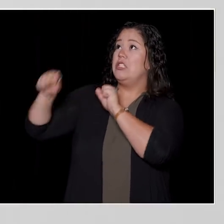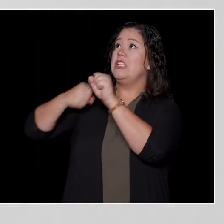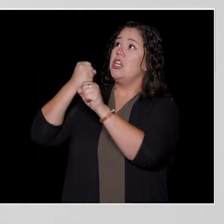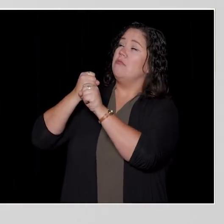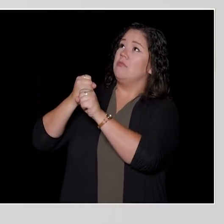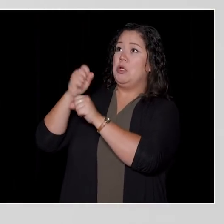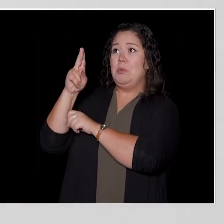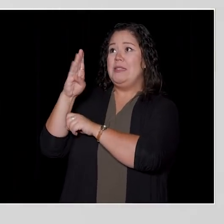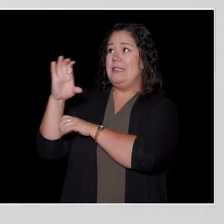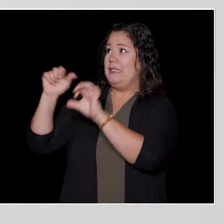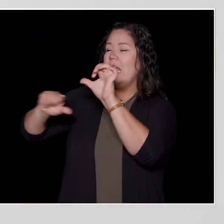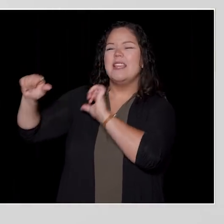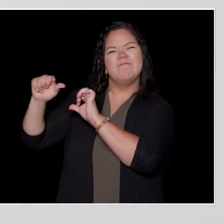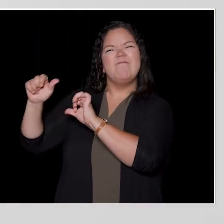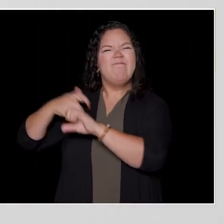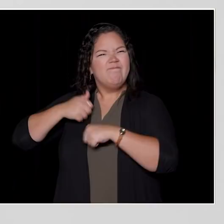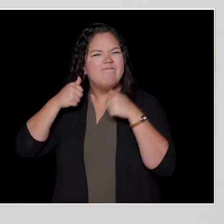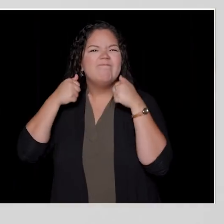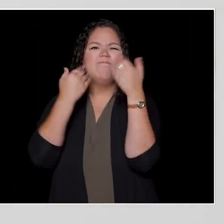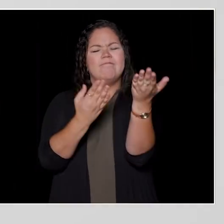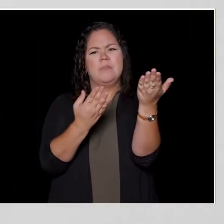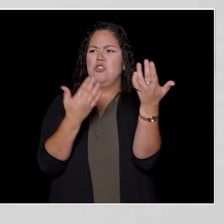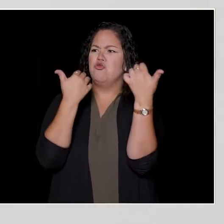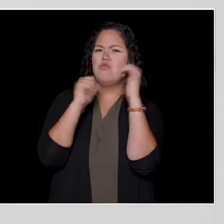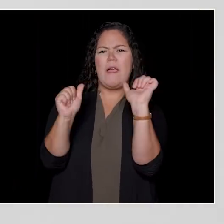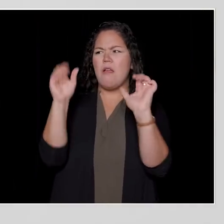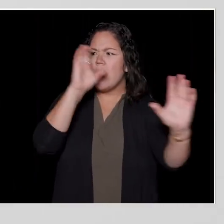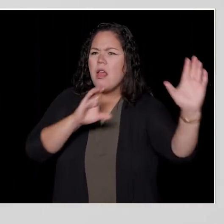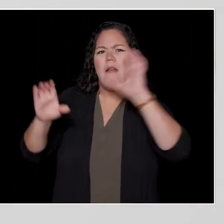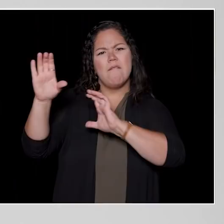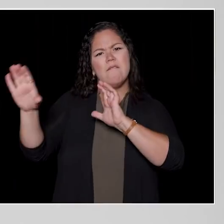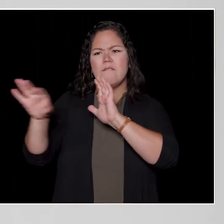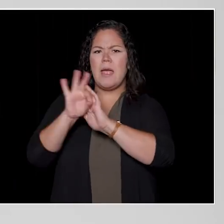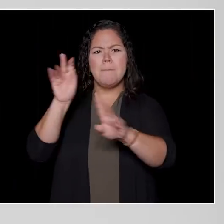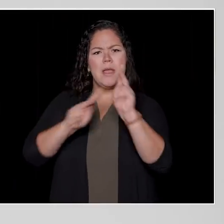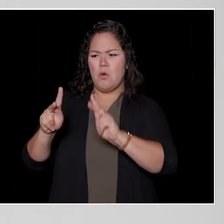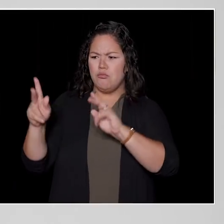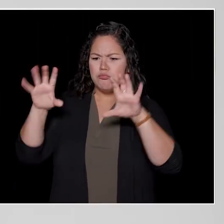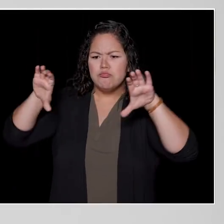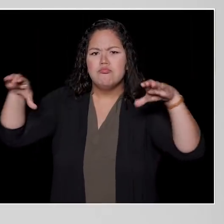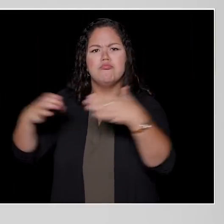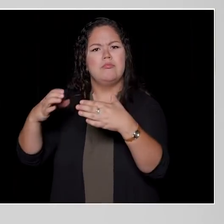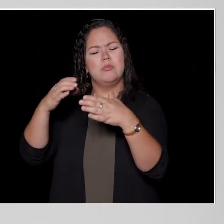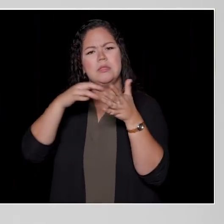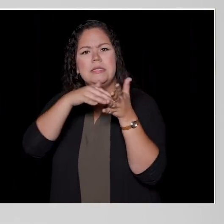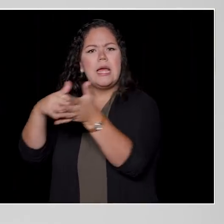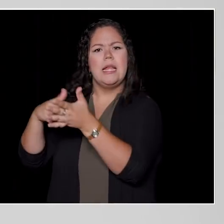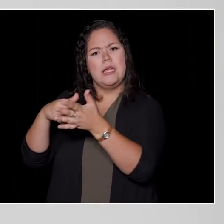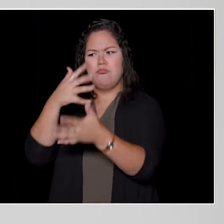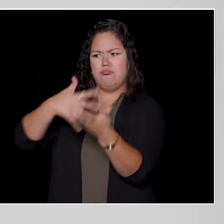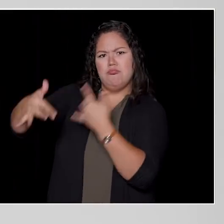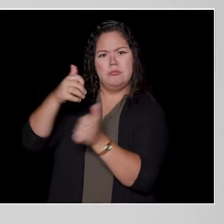I would highly recommend you to develop a social group or study group. The advice I would give to my first year self is